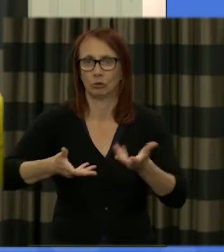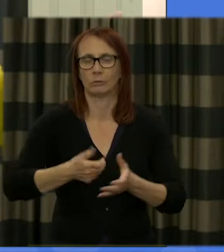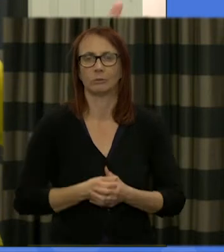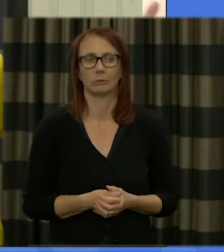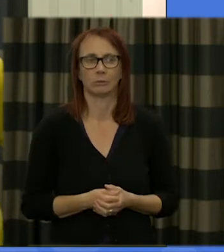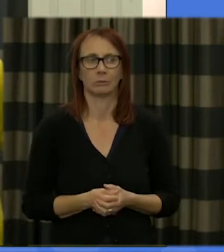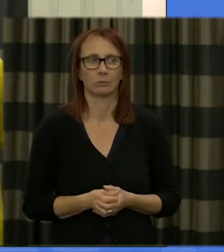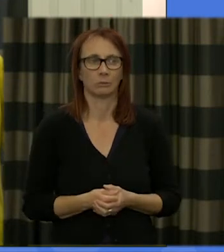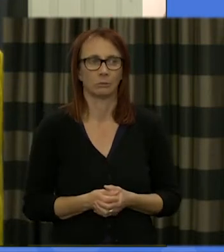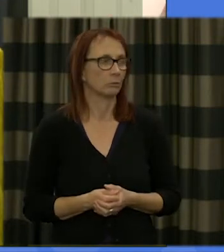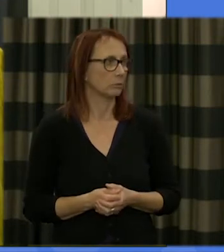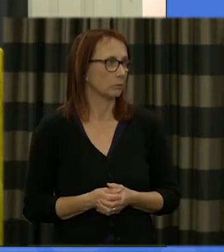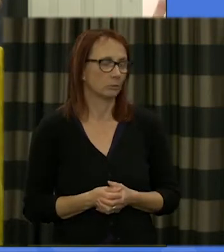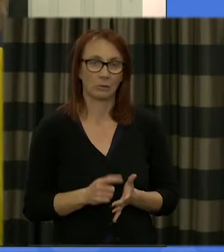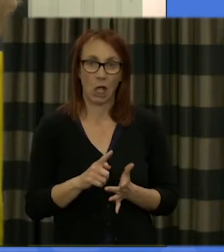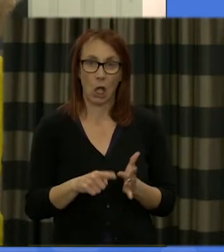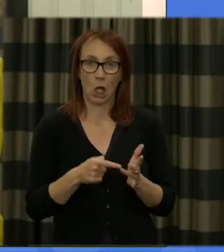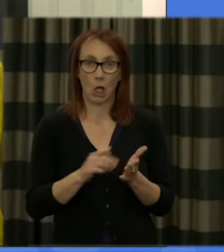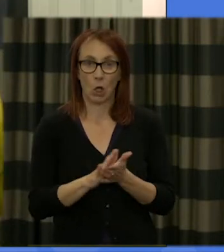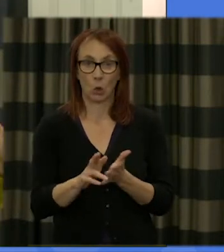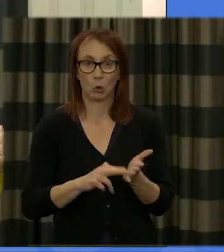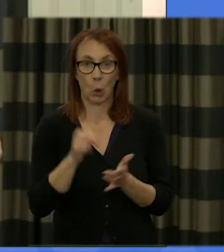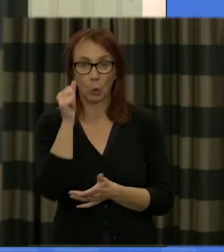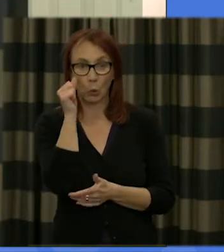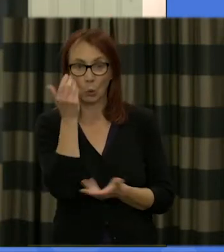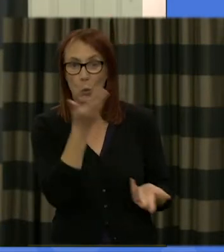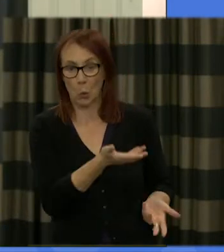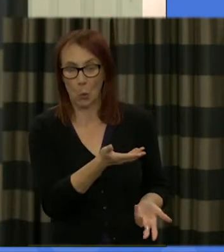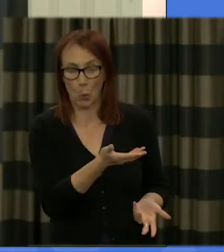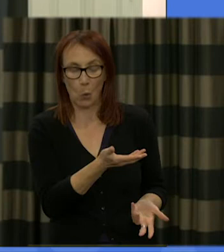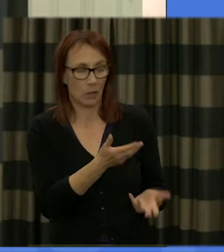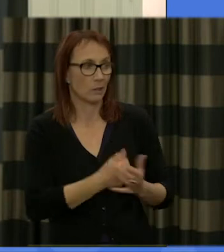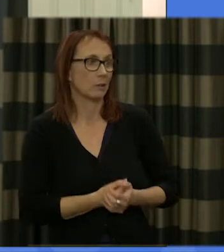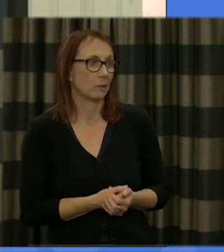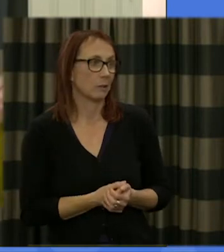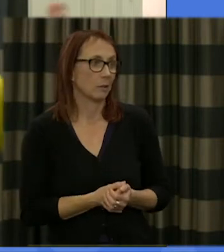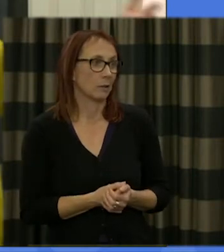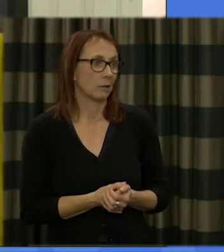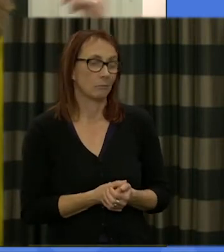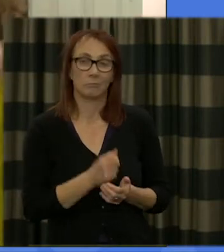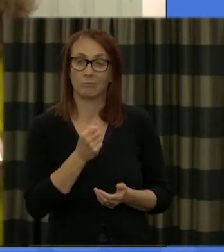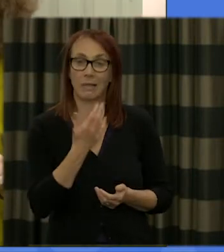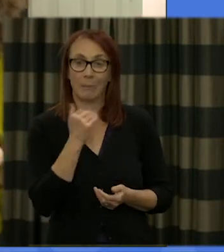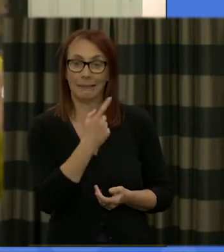you'll know you'll know John's face and hopefully you'll know John's face even better after tomorrow and so I'd like to ask John to come up and say a few words